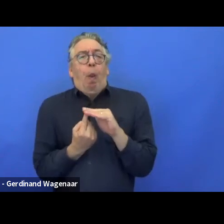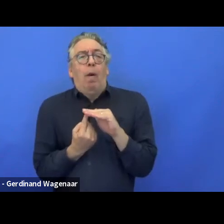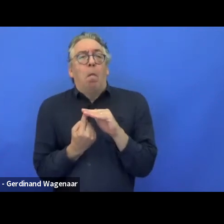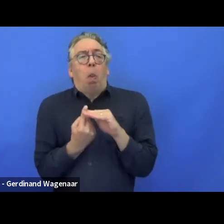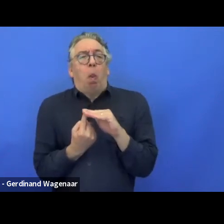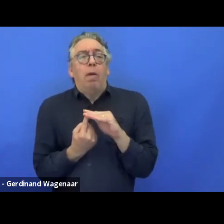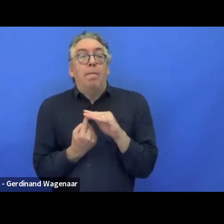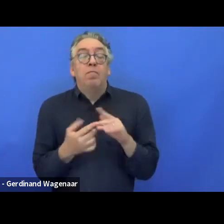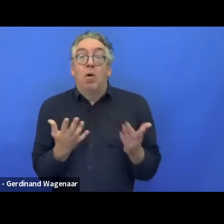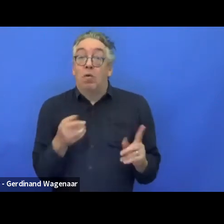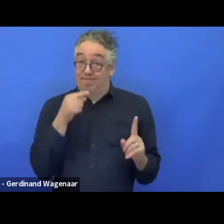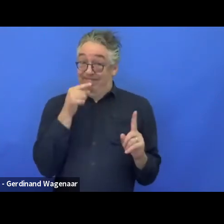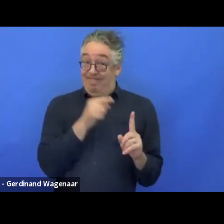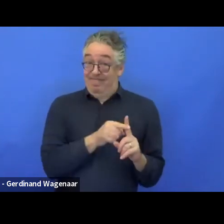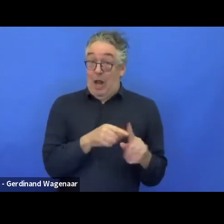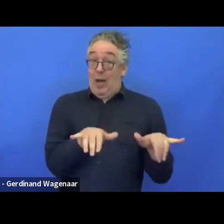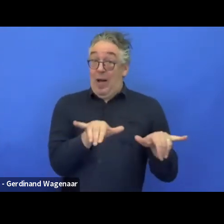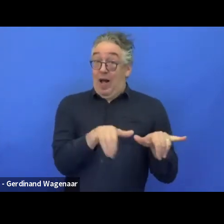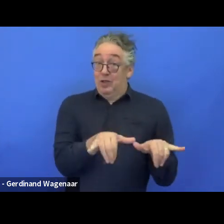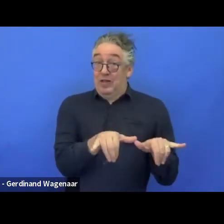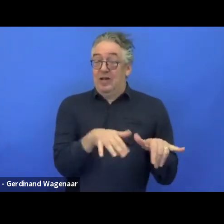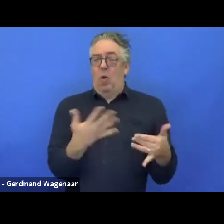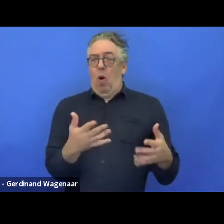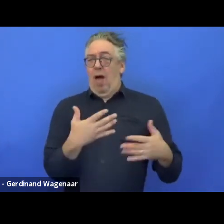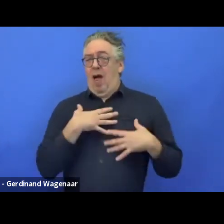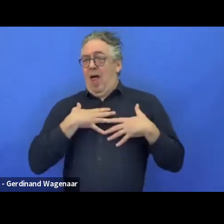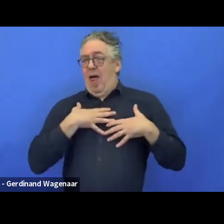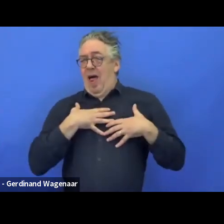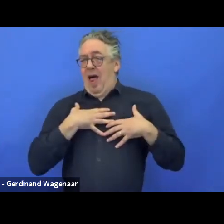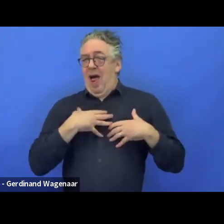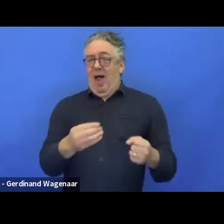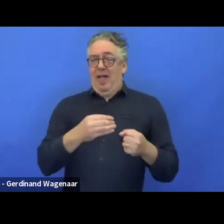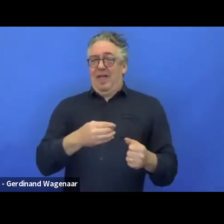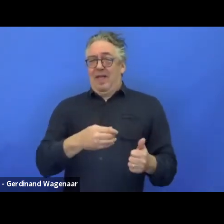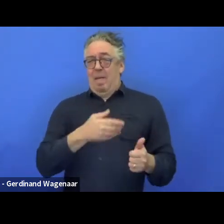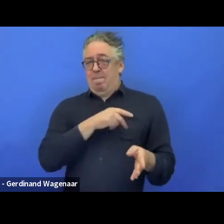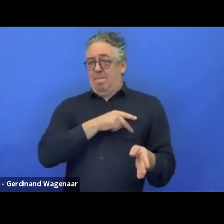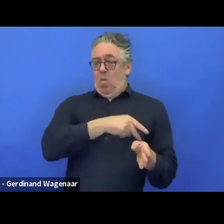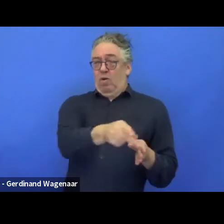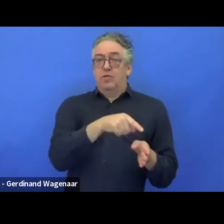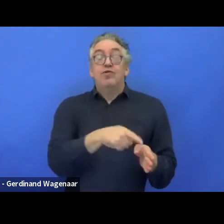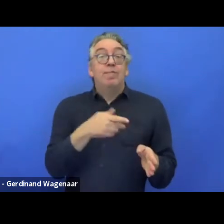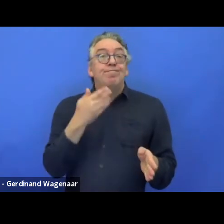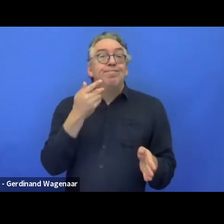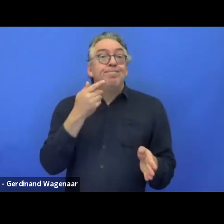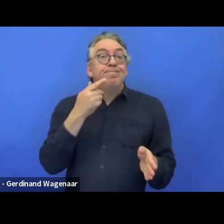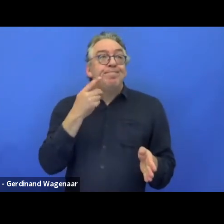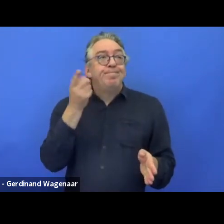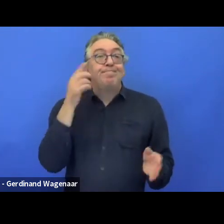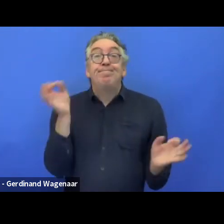or whoever was developing were not aware of. We need the end-users requirements.